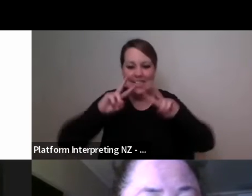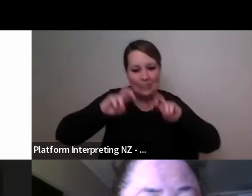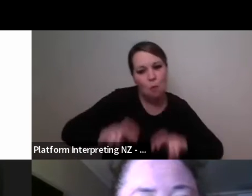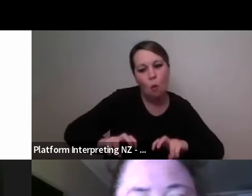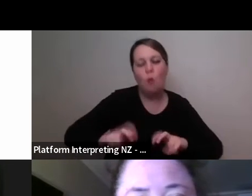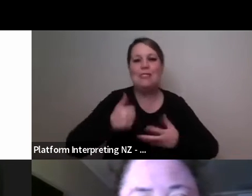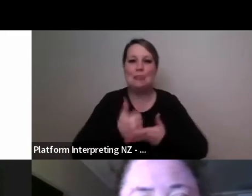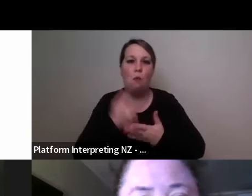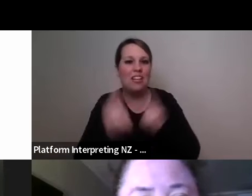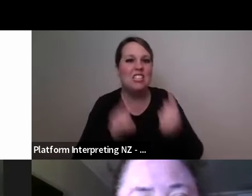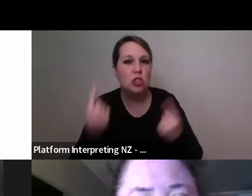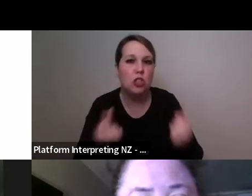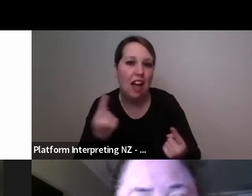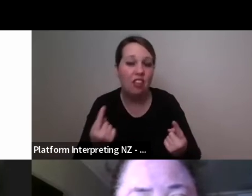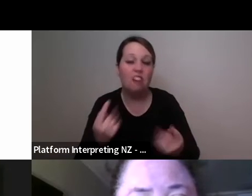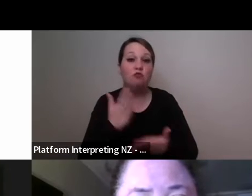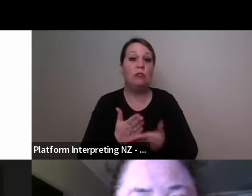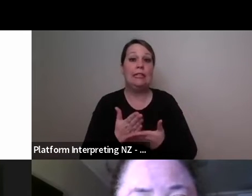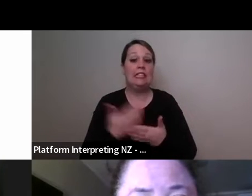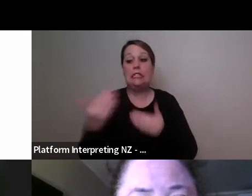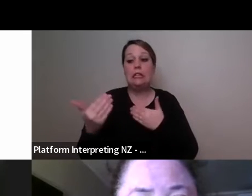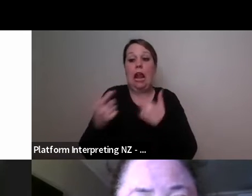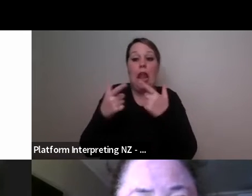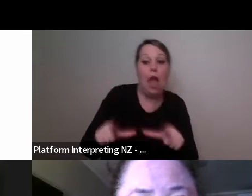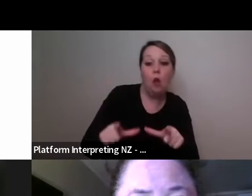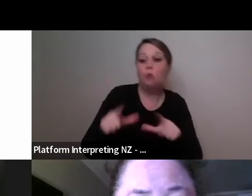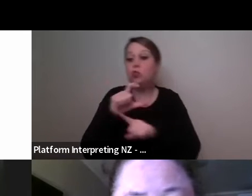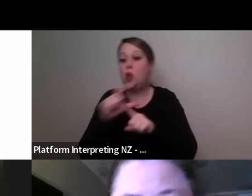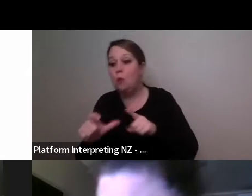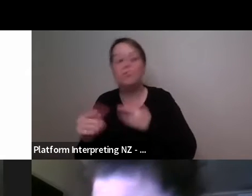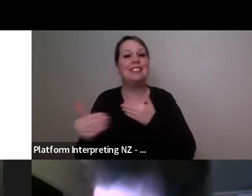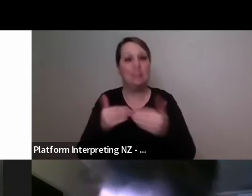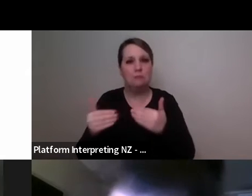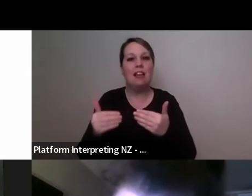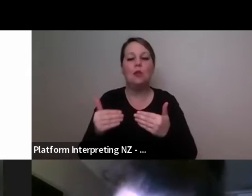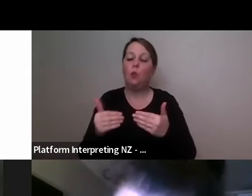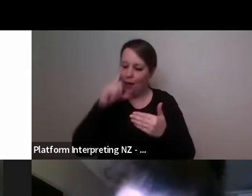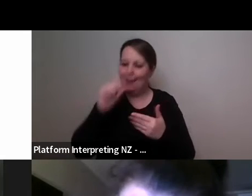is what makes it important but um you know I've always been wanting - you maybe think about